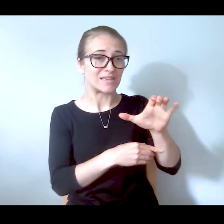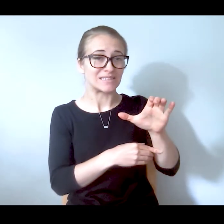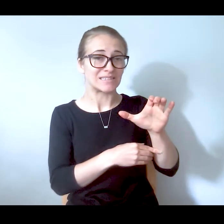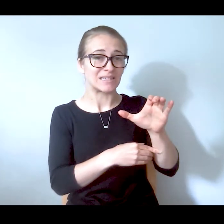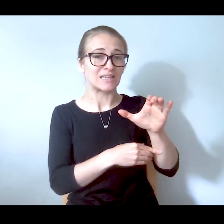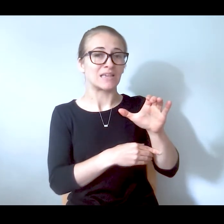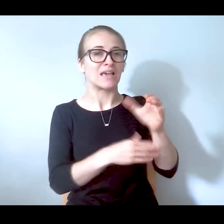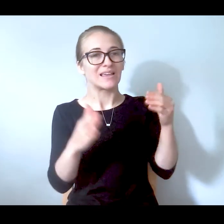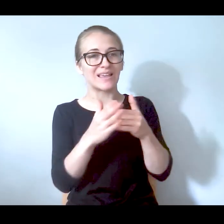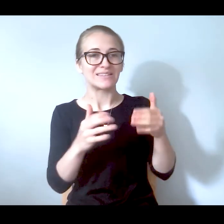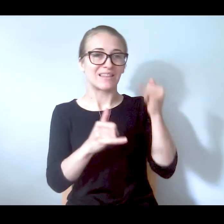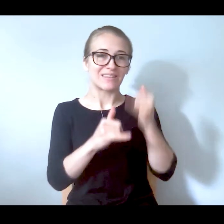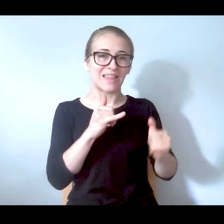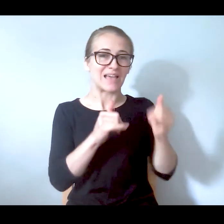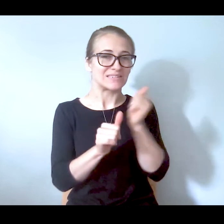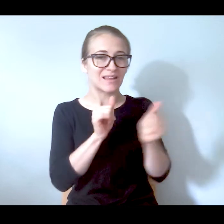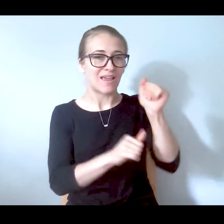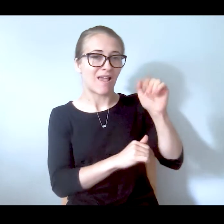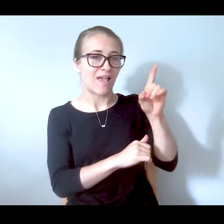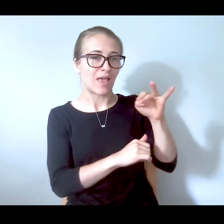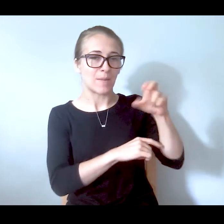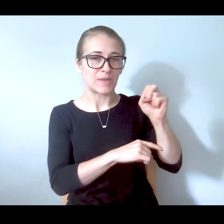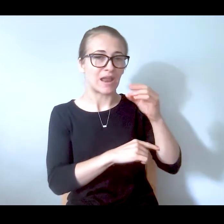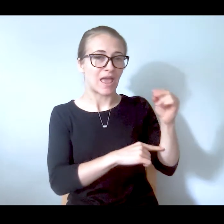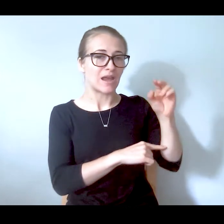administration and the NYPD for this EDP policy that